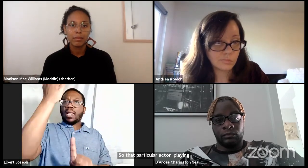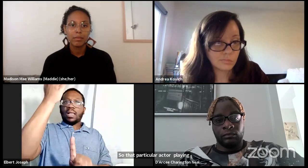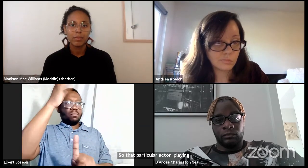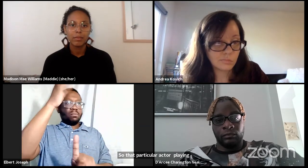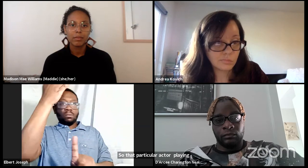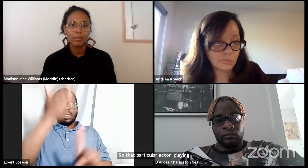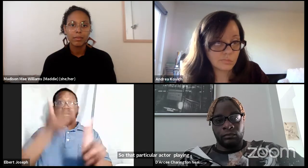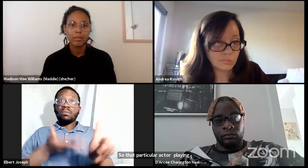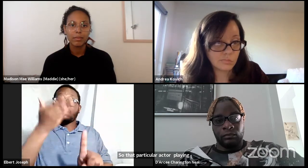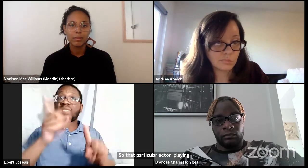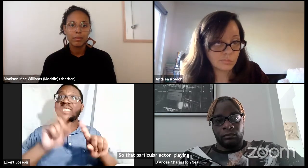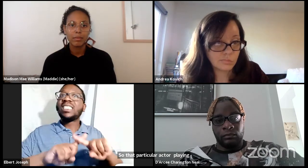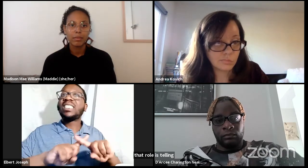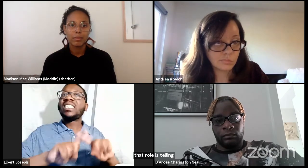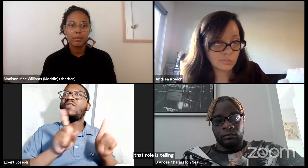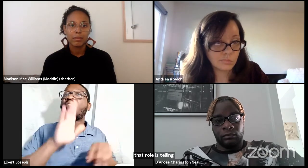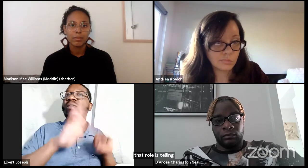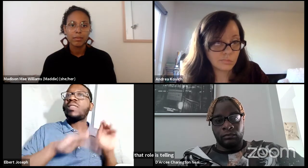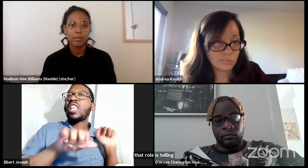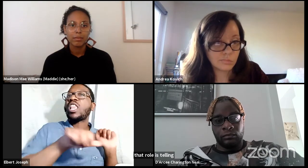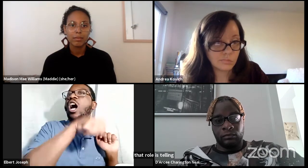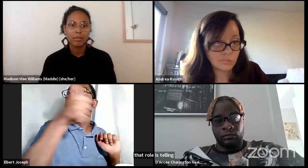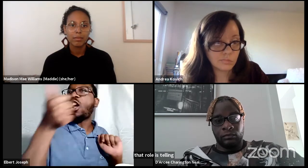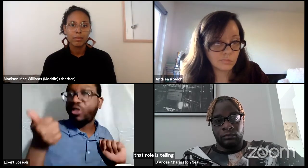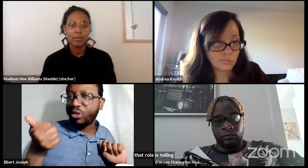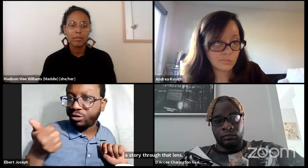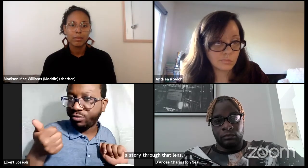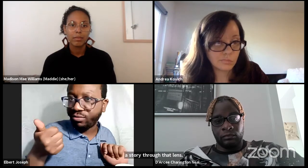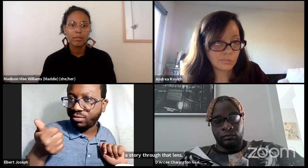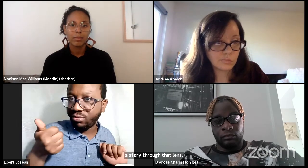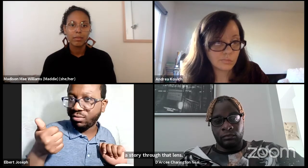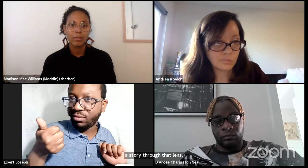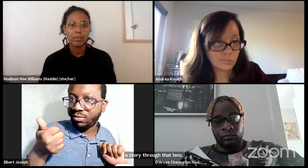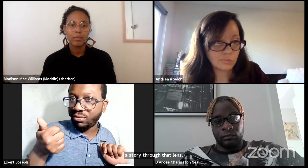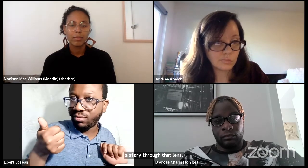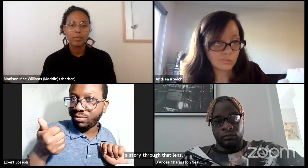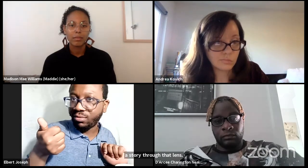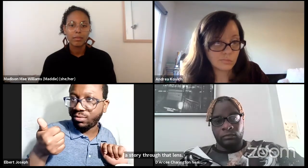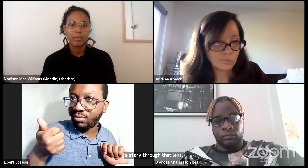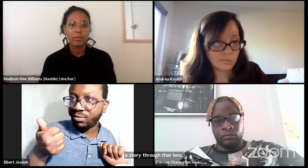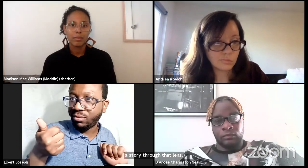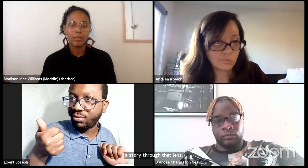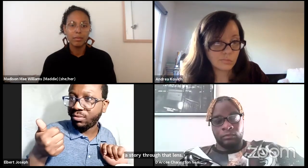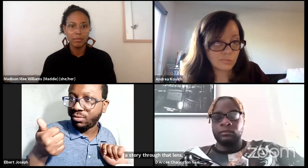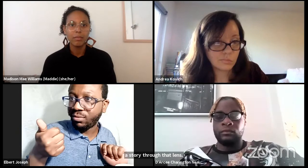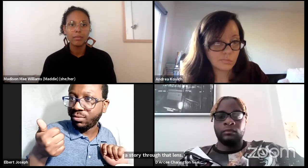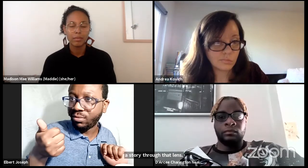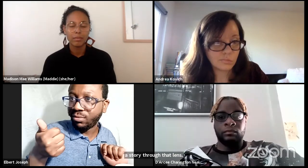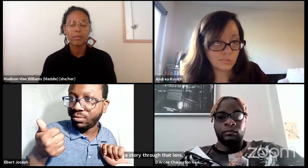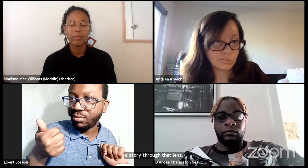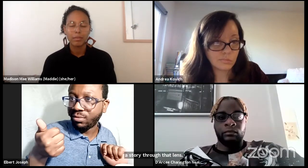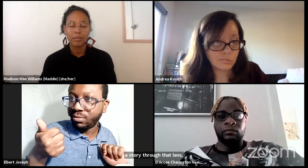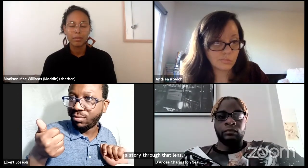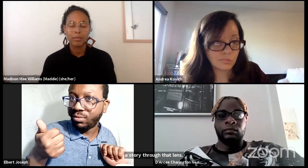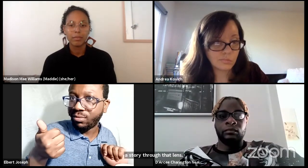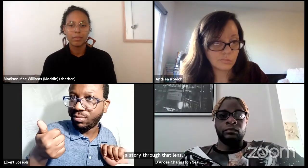And that's actually what makes that character different than others. How that character is played,